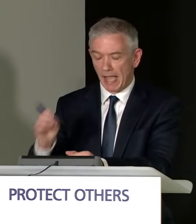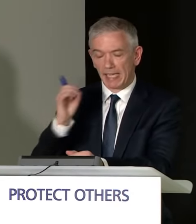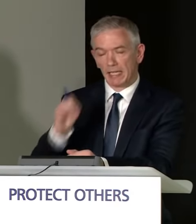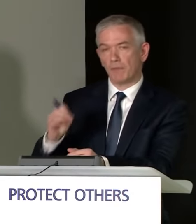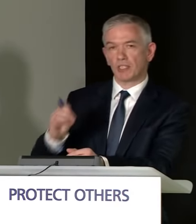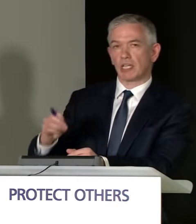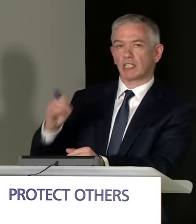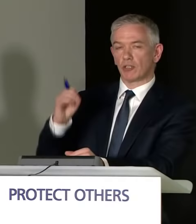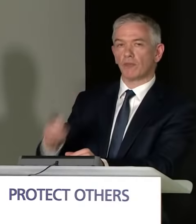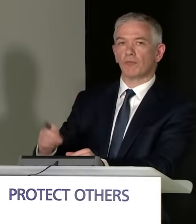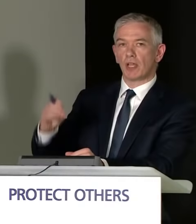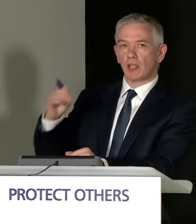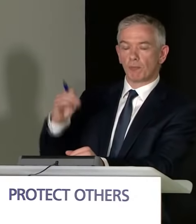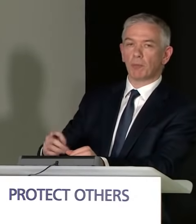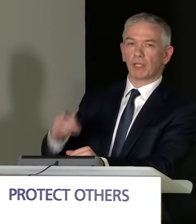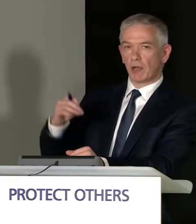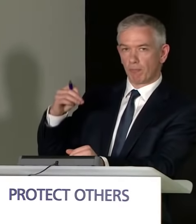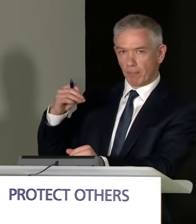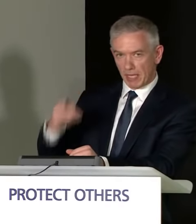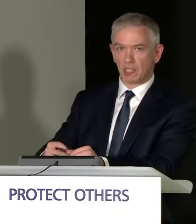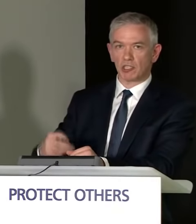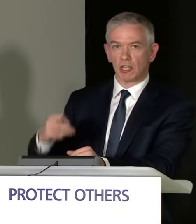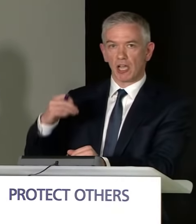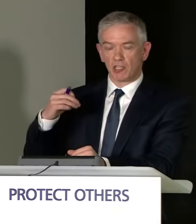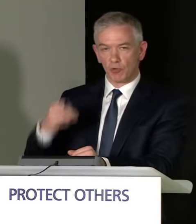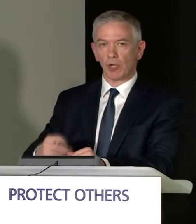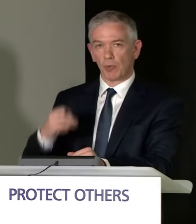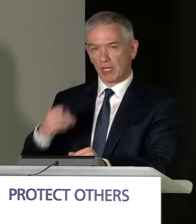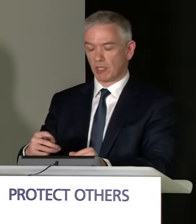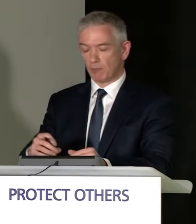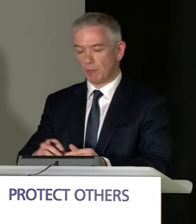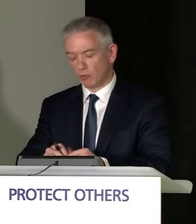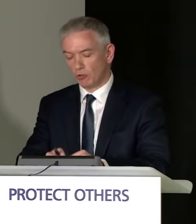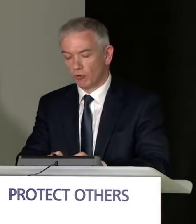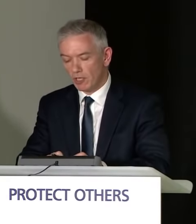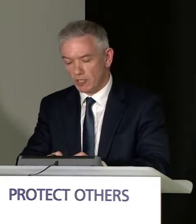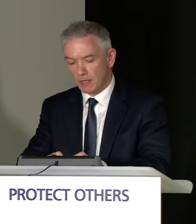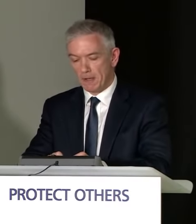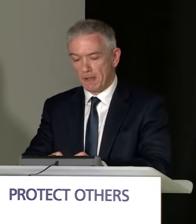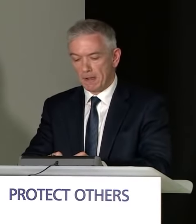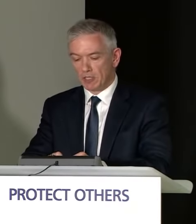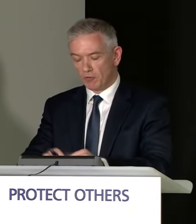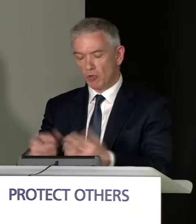I can't emphasise enough the public health basis as to why we are asking people to do this.